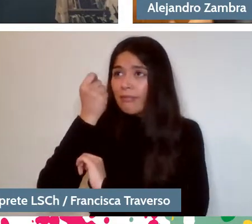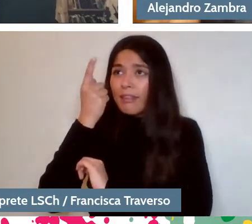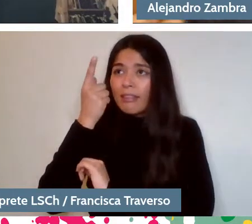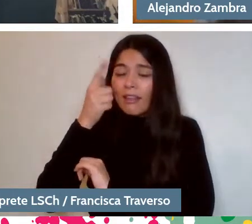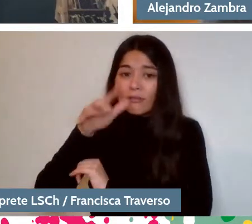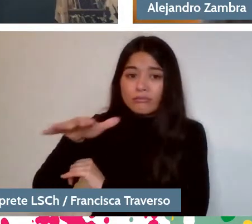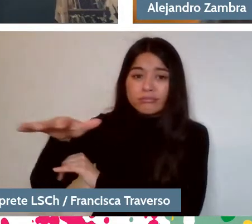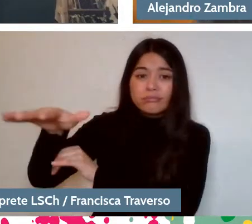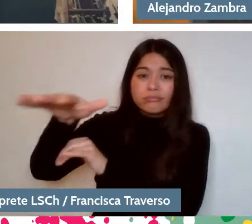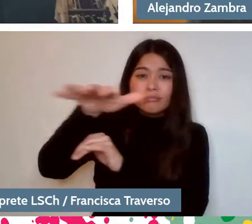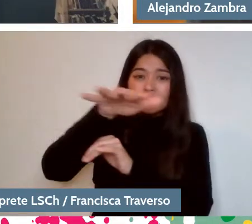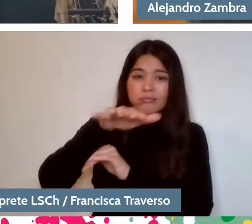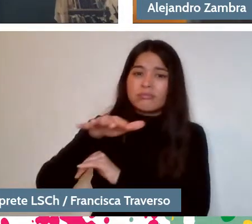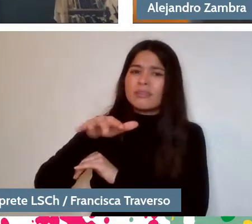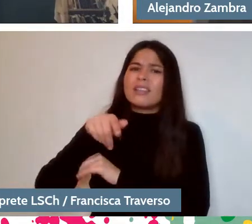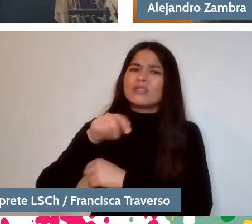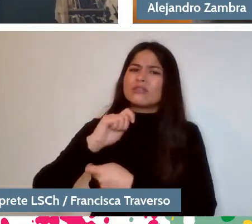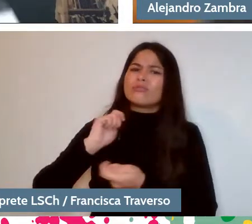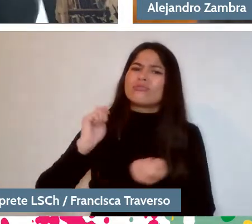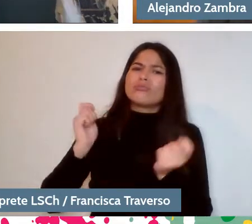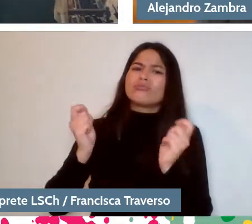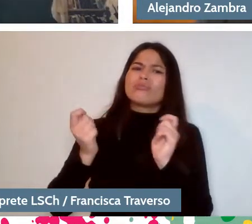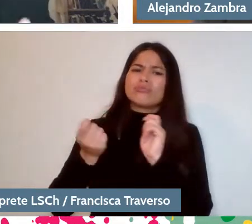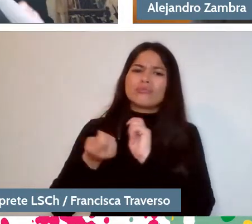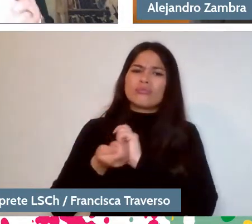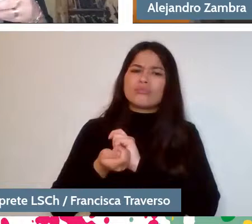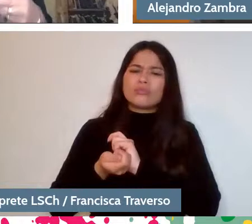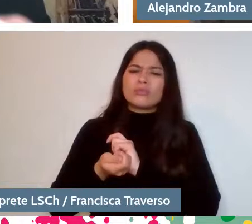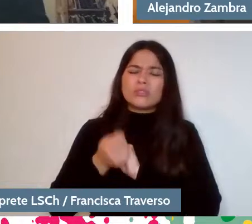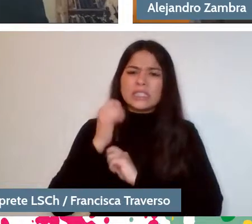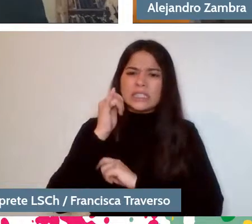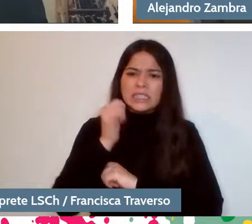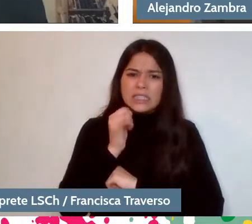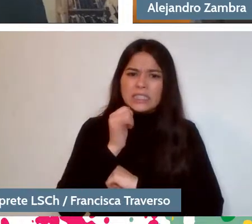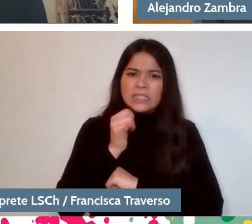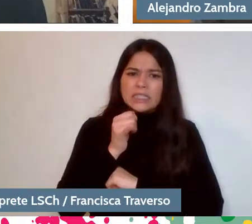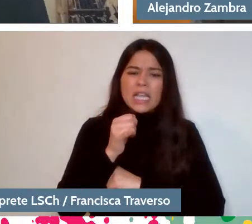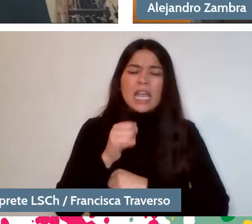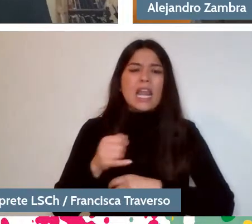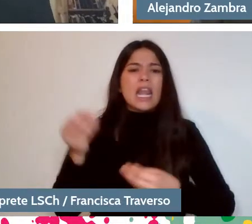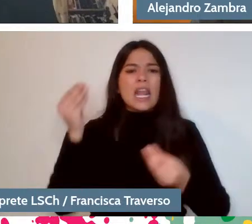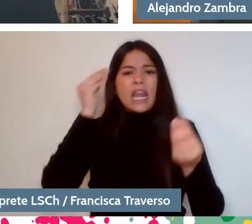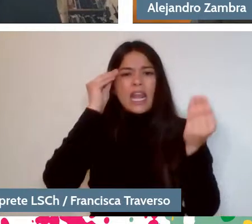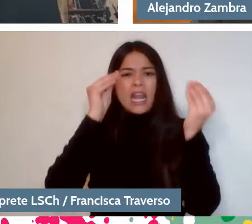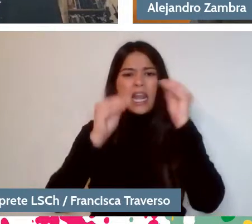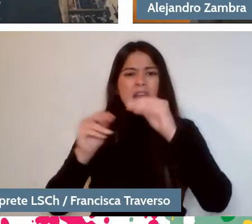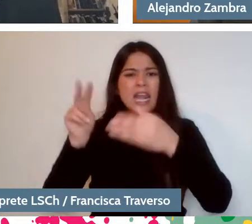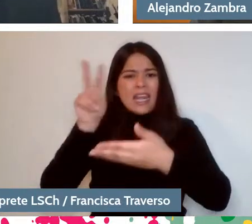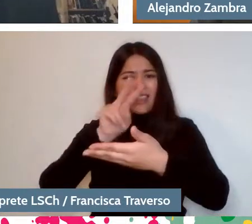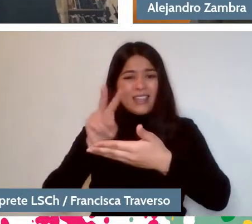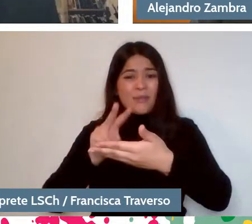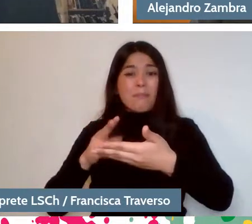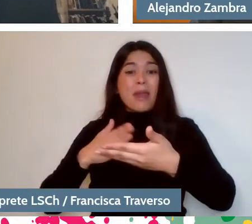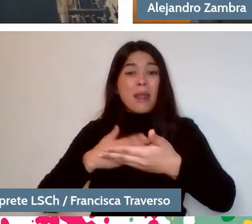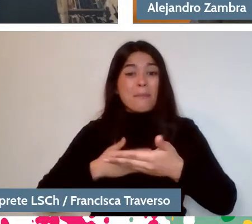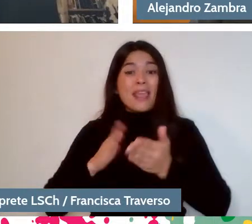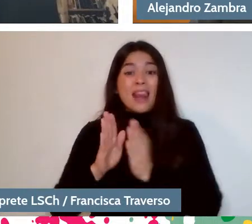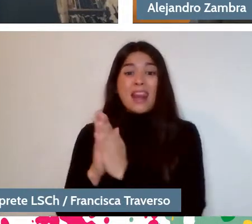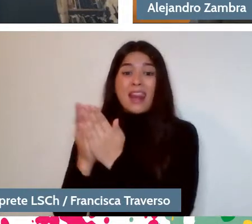and that has been translated in one way or another in literature. So, for me, all the books are not spaces of